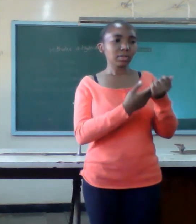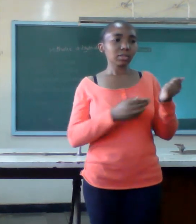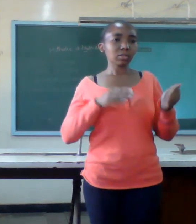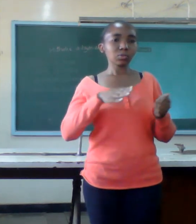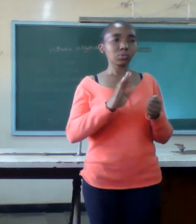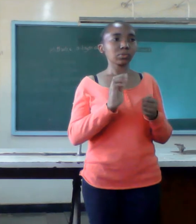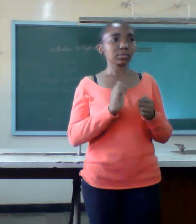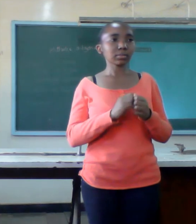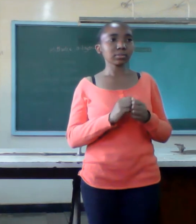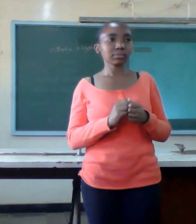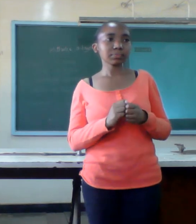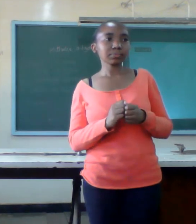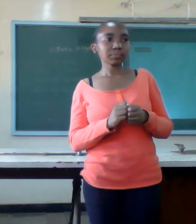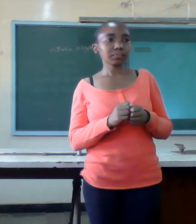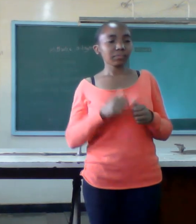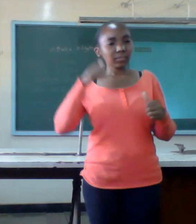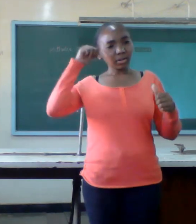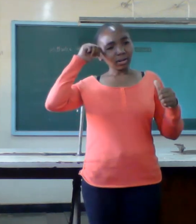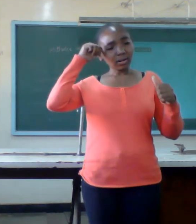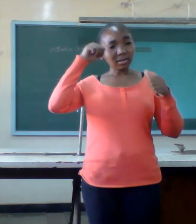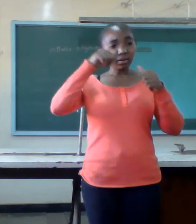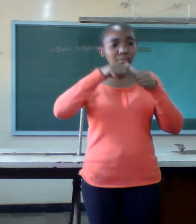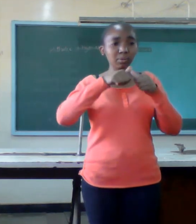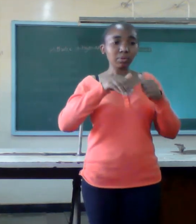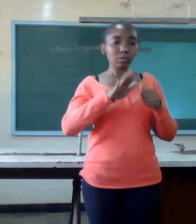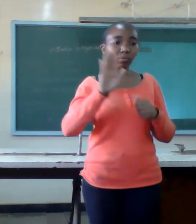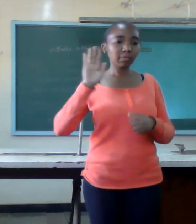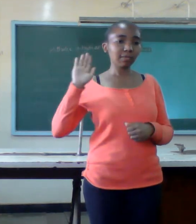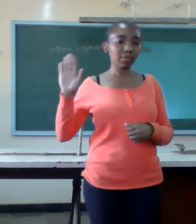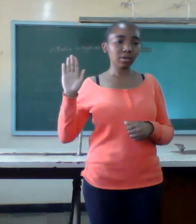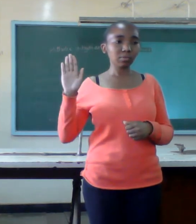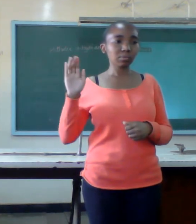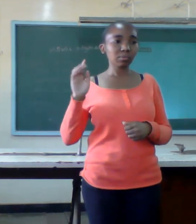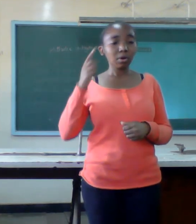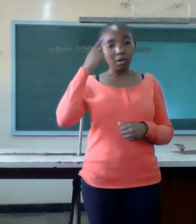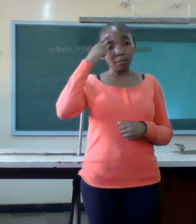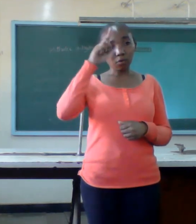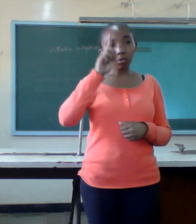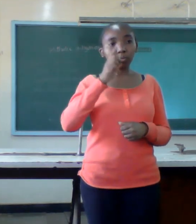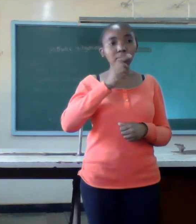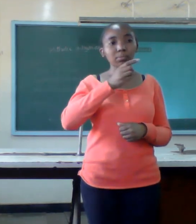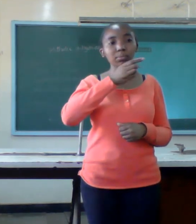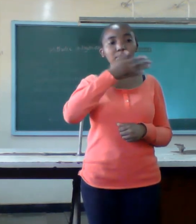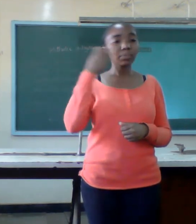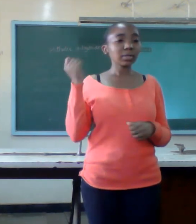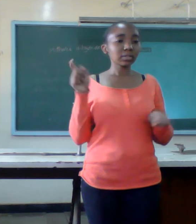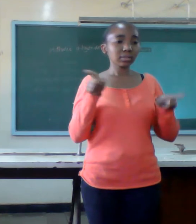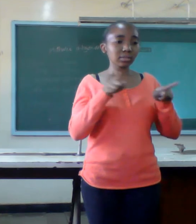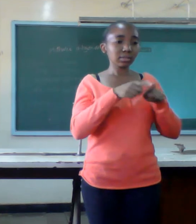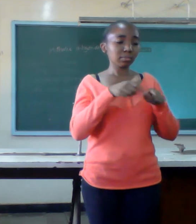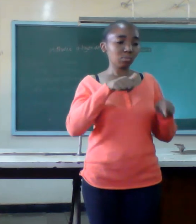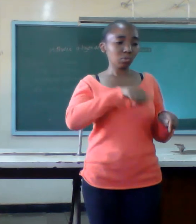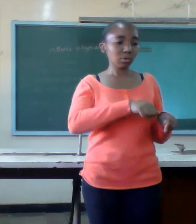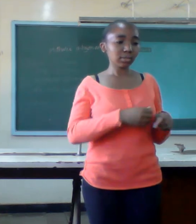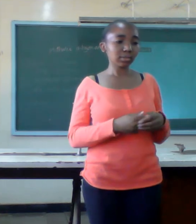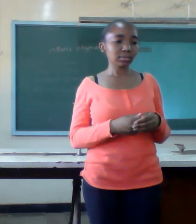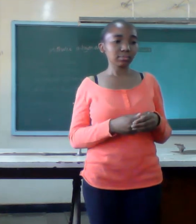for better for one in sickness and in health be there